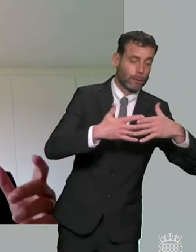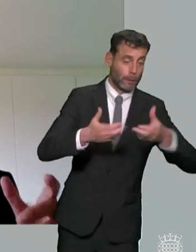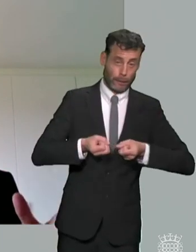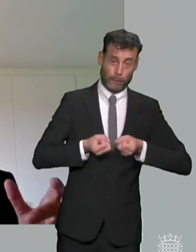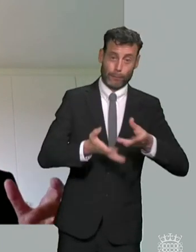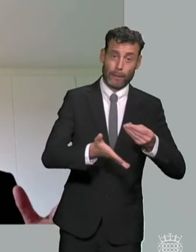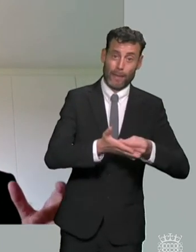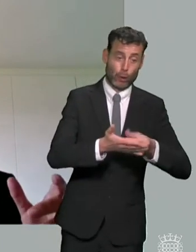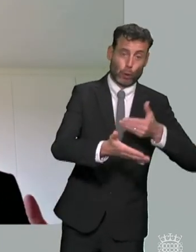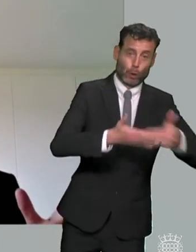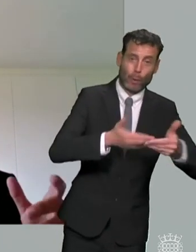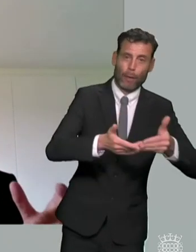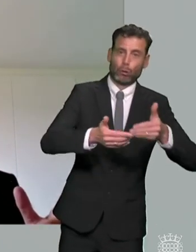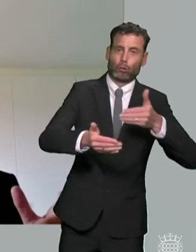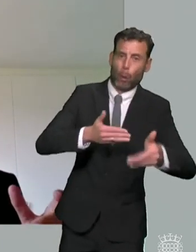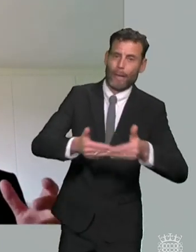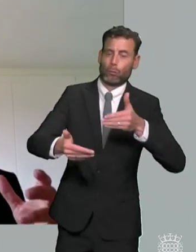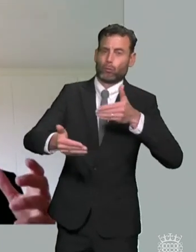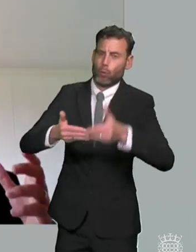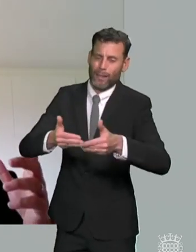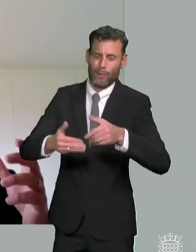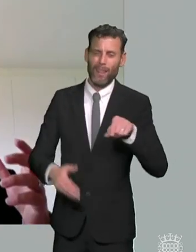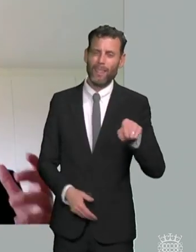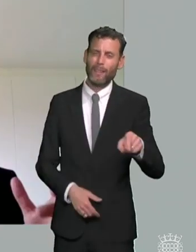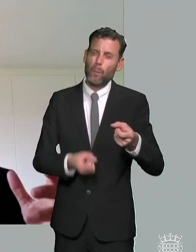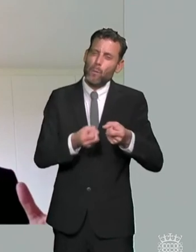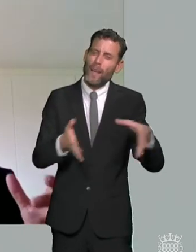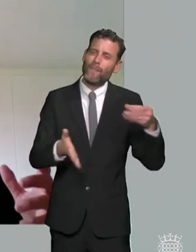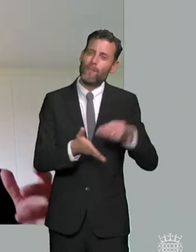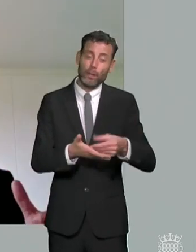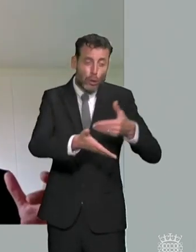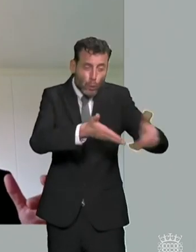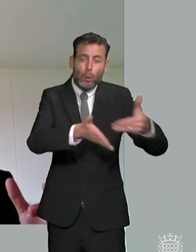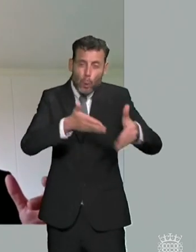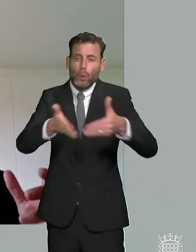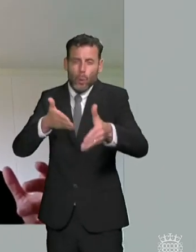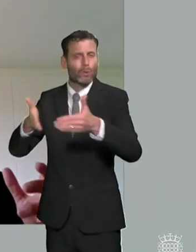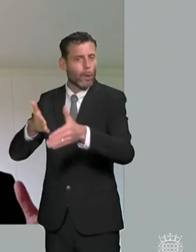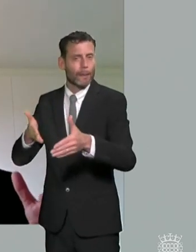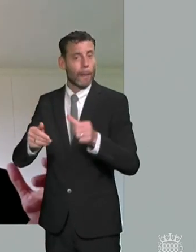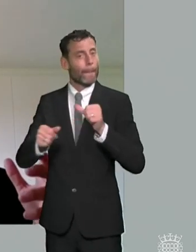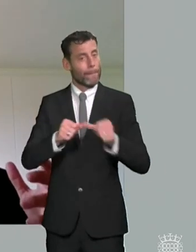administrative errors upstream and i think making sure that the system itself is administered in a